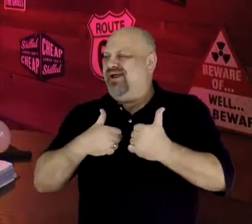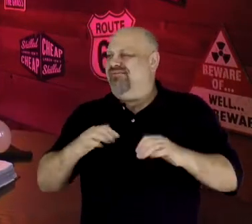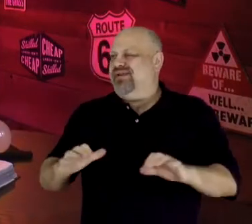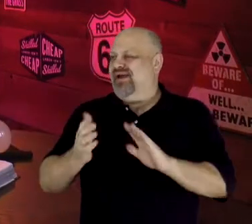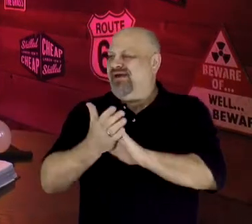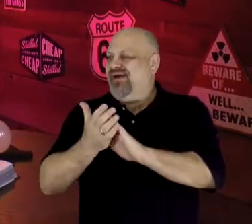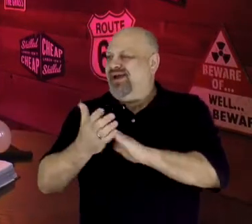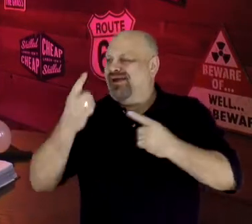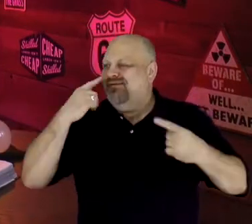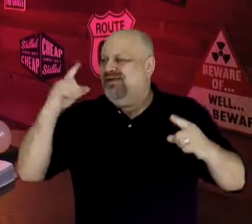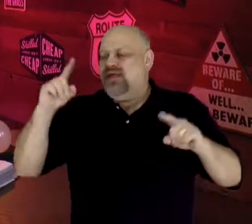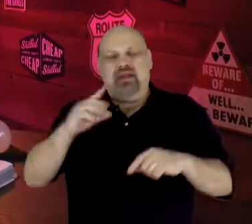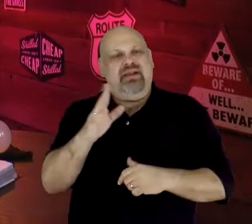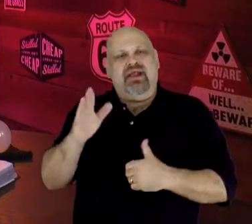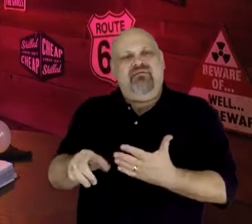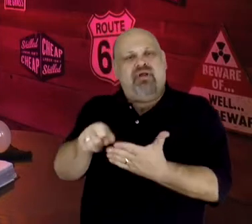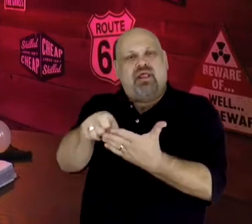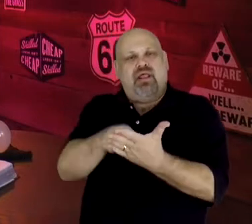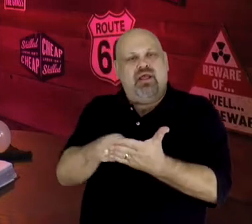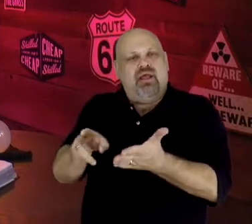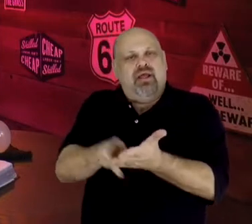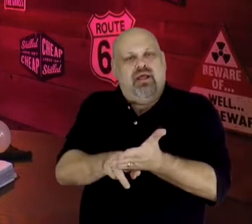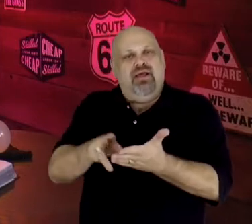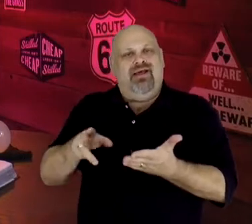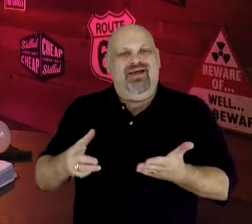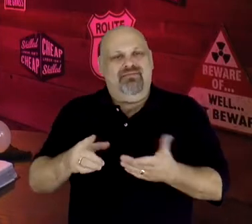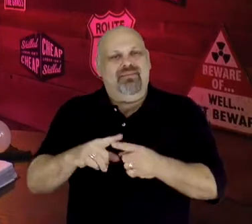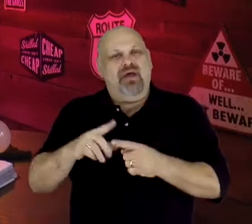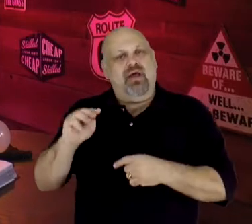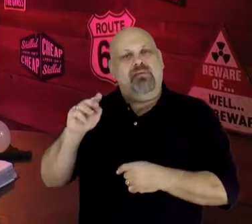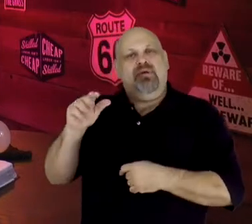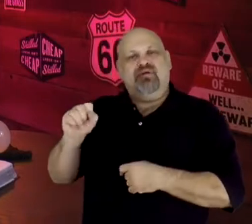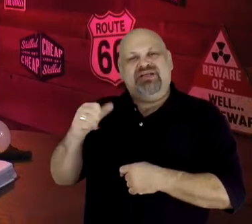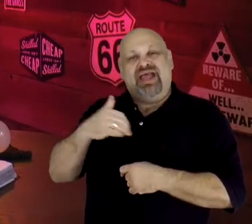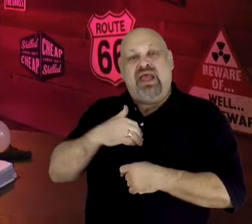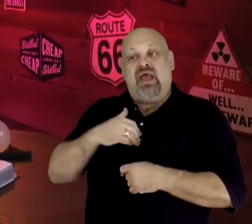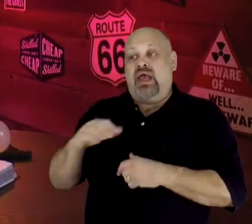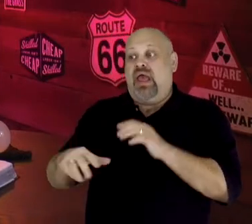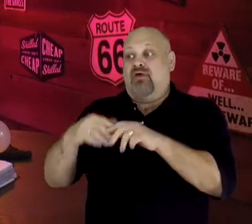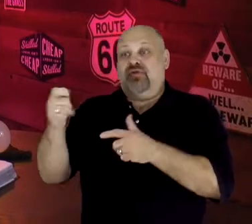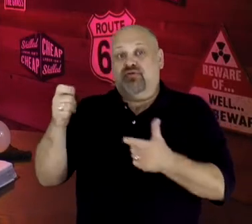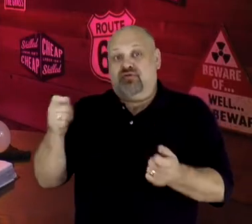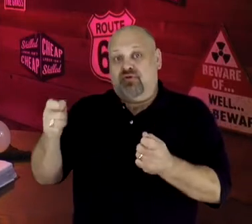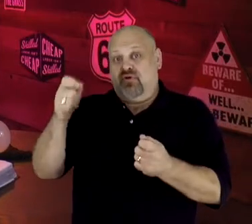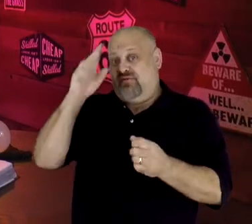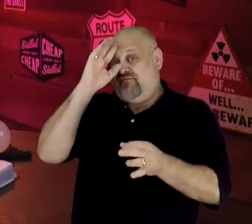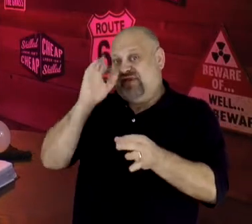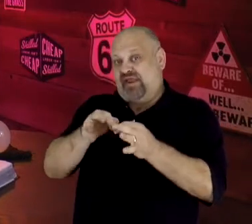Moses had out-of-control faith, and shied away from the spotlight. But, with a little nudging